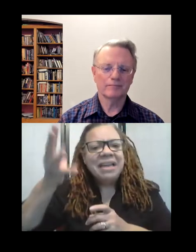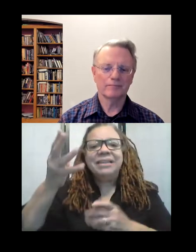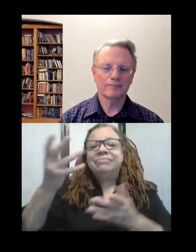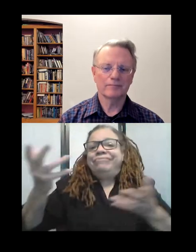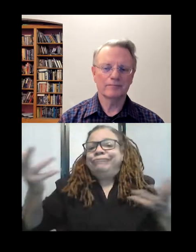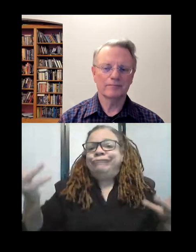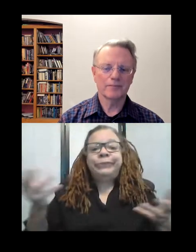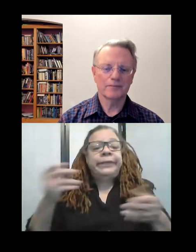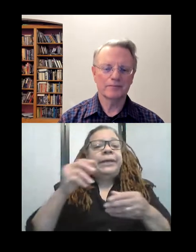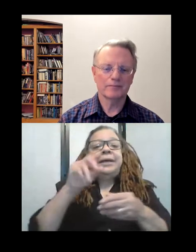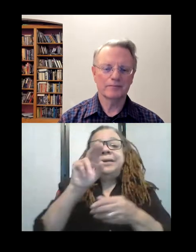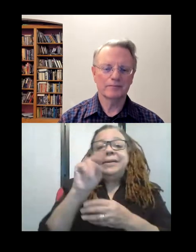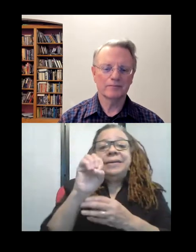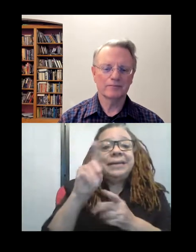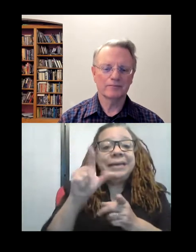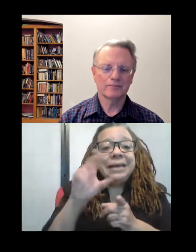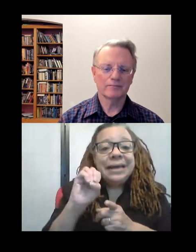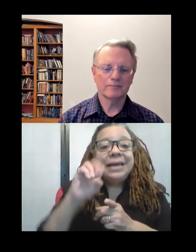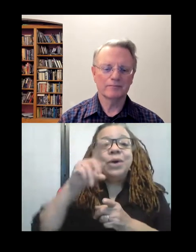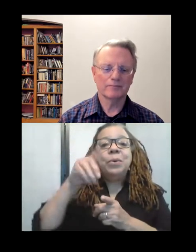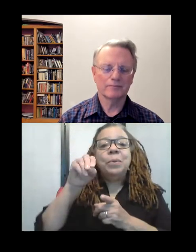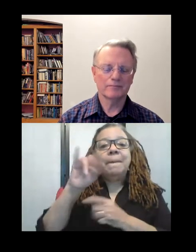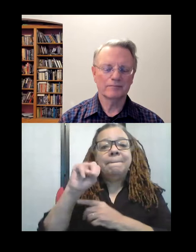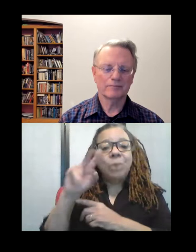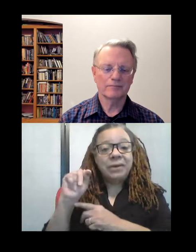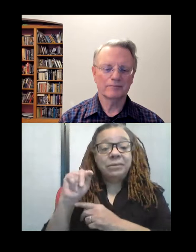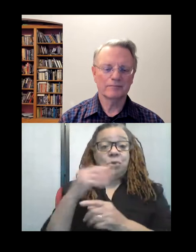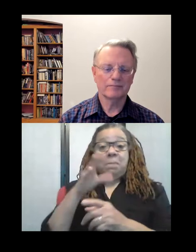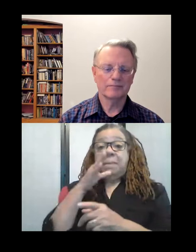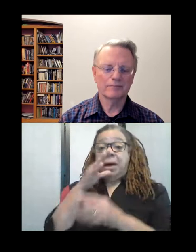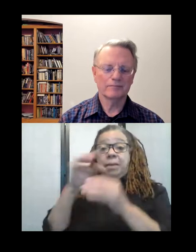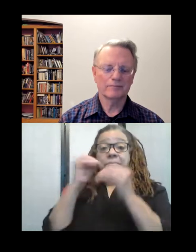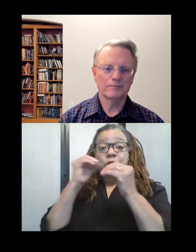needlepoint crewel. So she taught me all those things, and I have a very